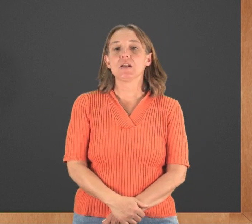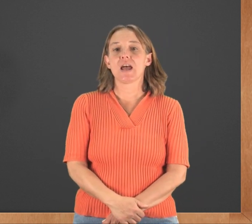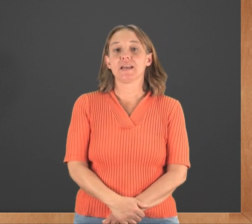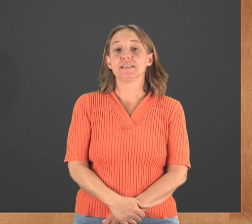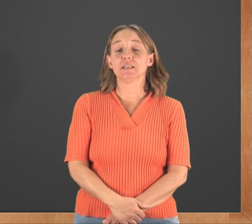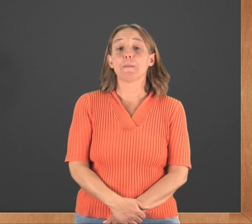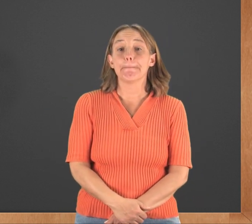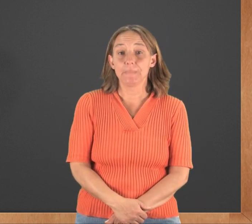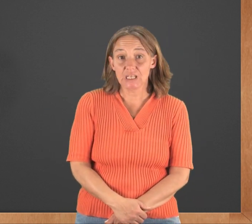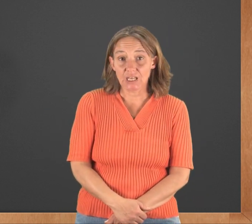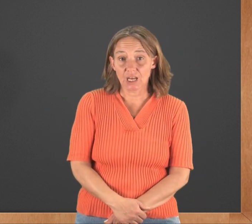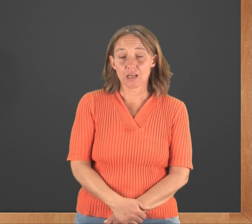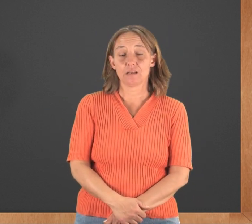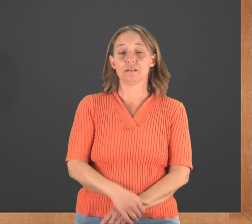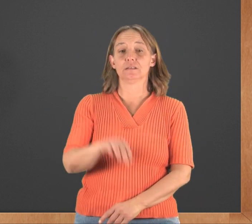as in, "Meaning".